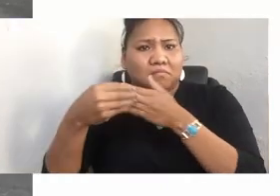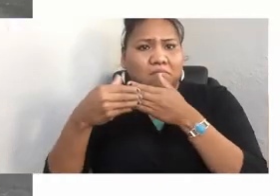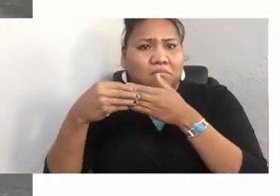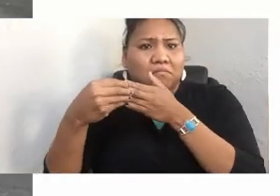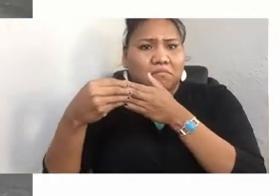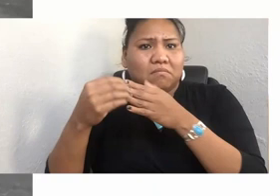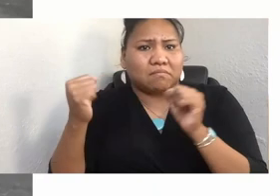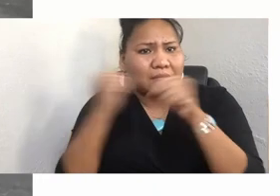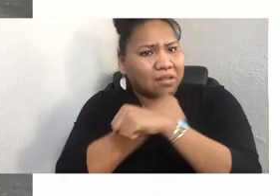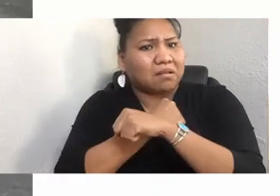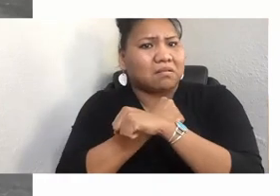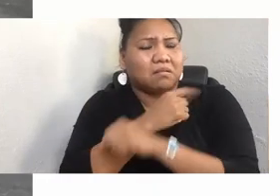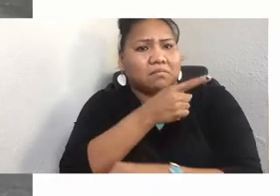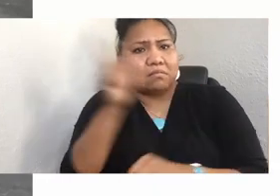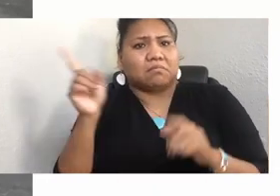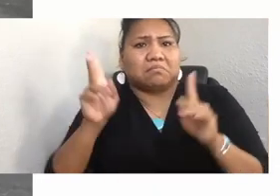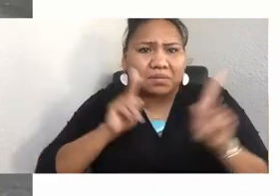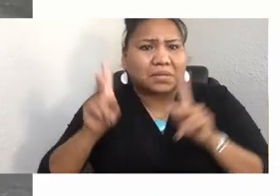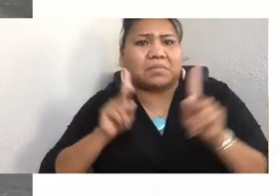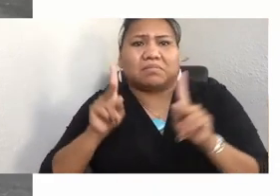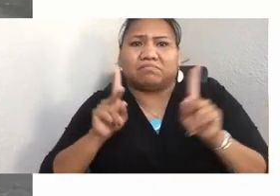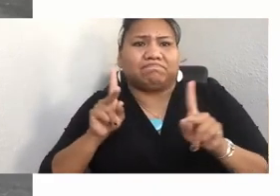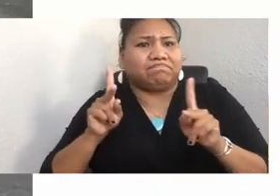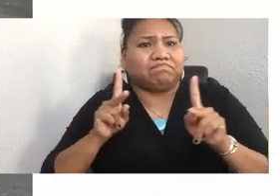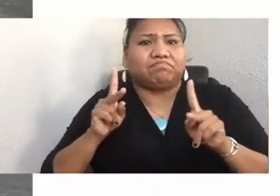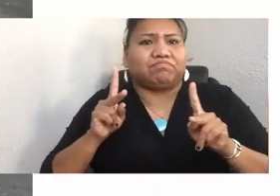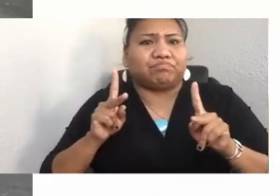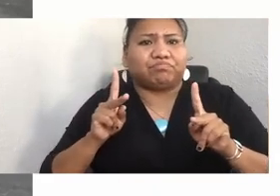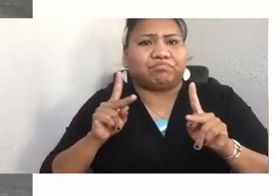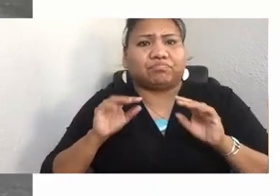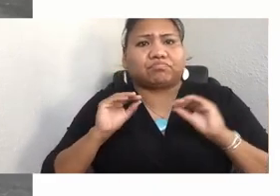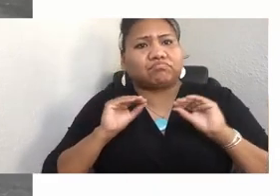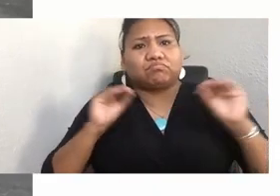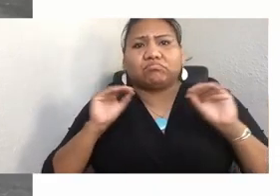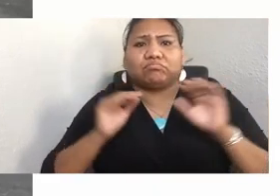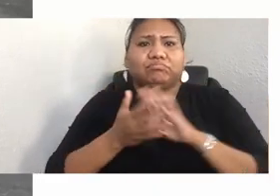No, because you just become them in a lot of ways. How do you deal with it?